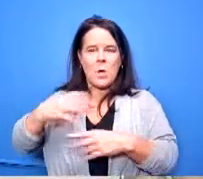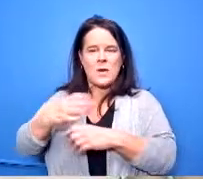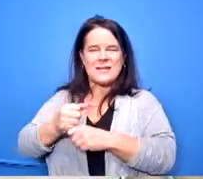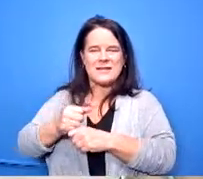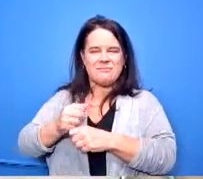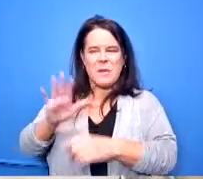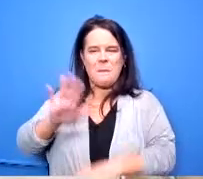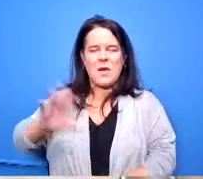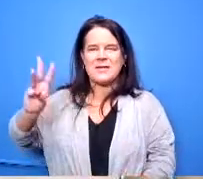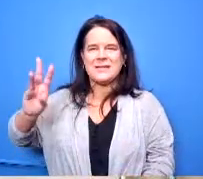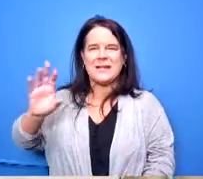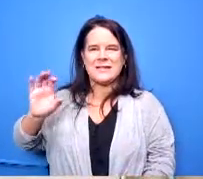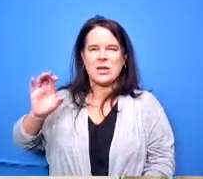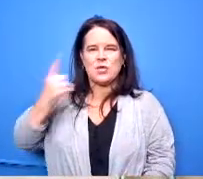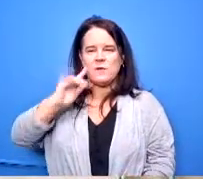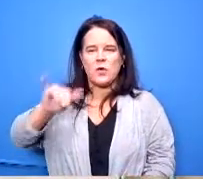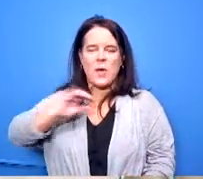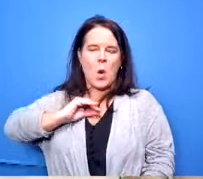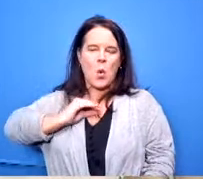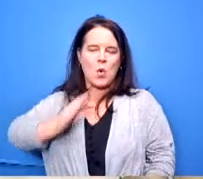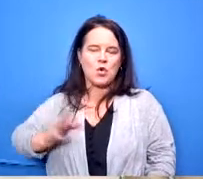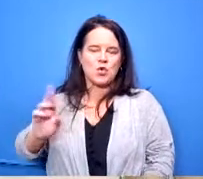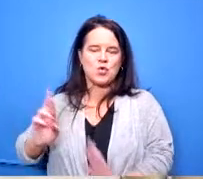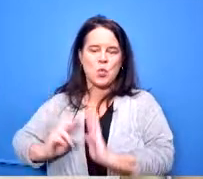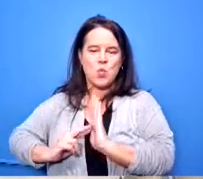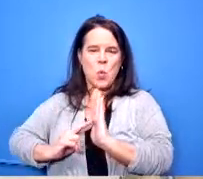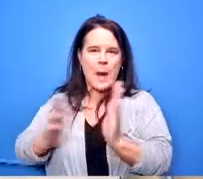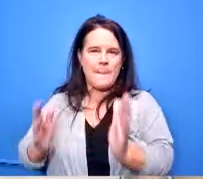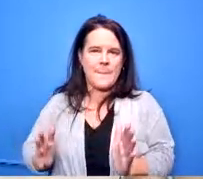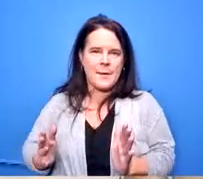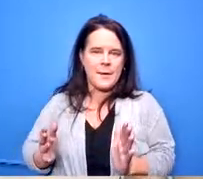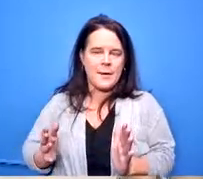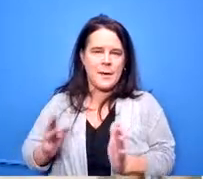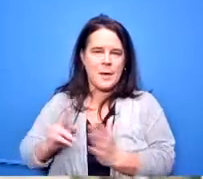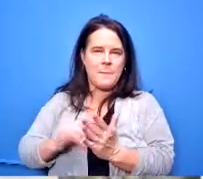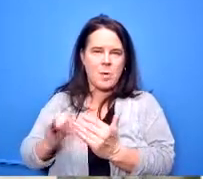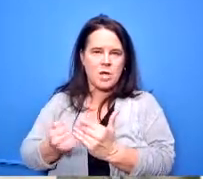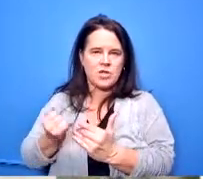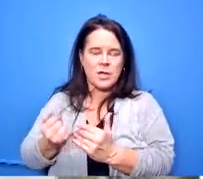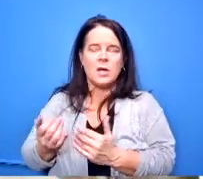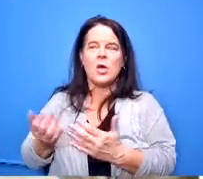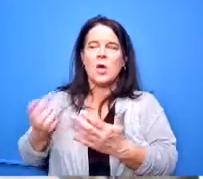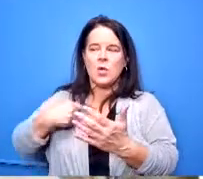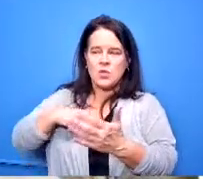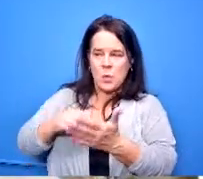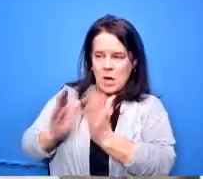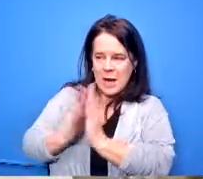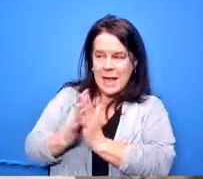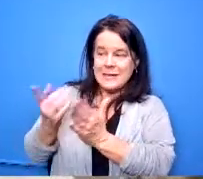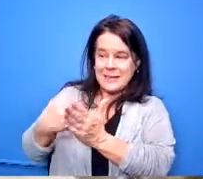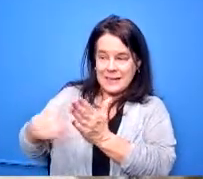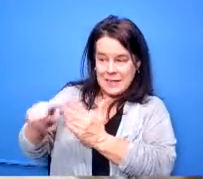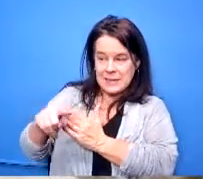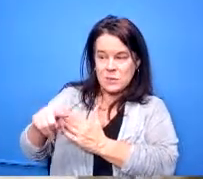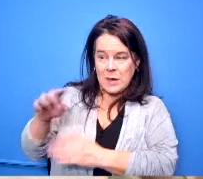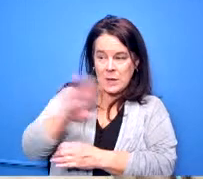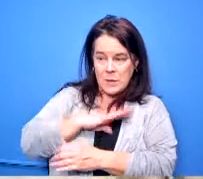um owner's rep uh project so we are um asking that the board next week uh vote to approve this so